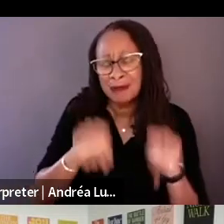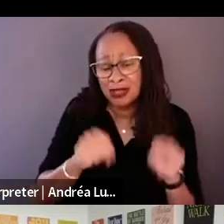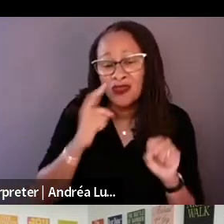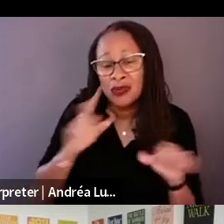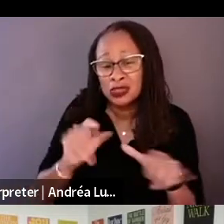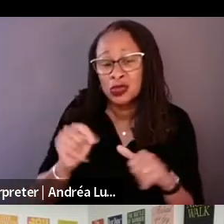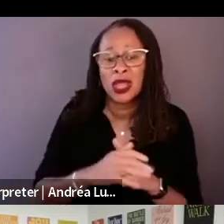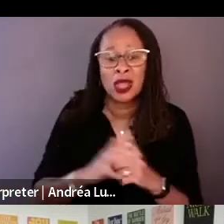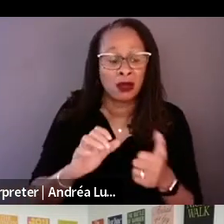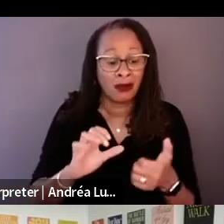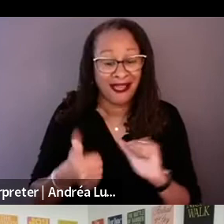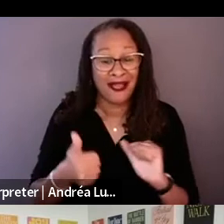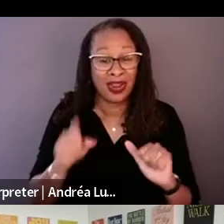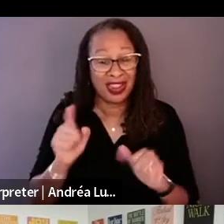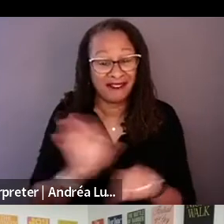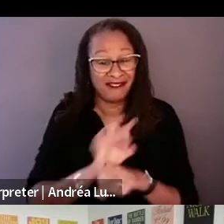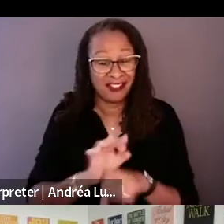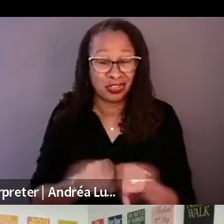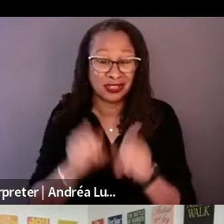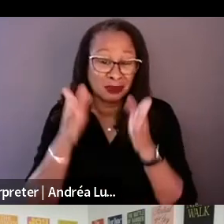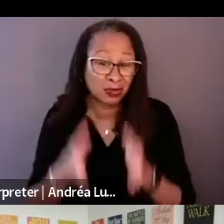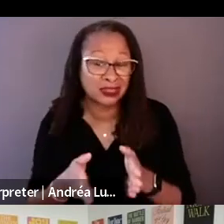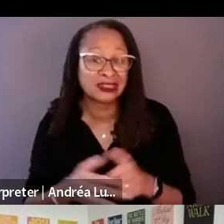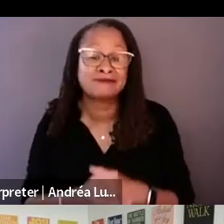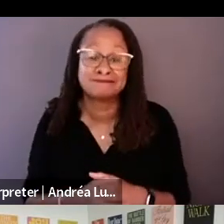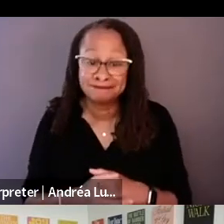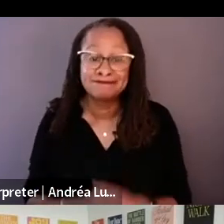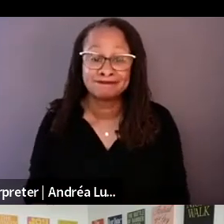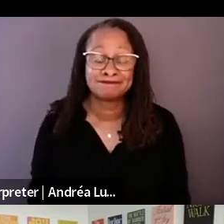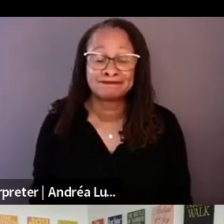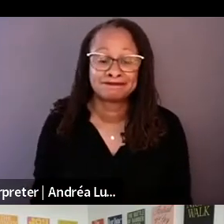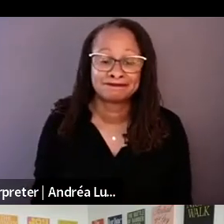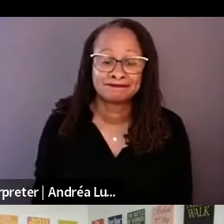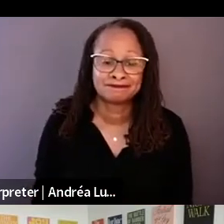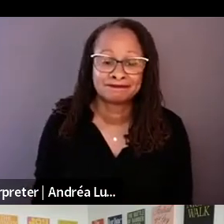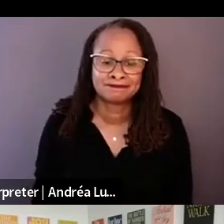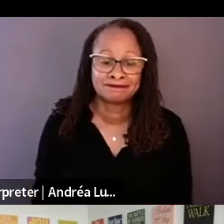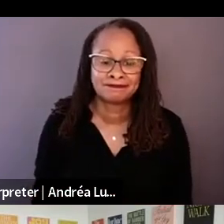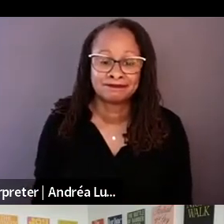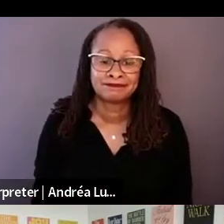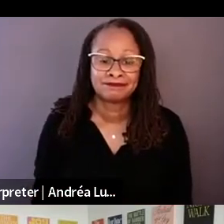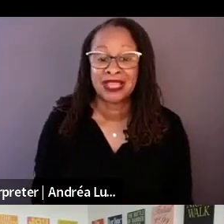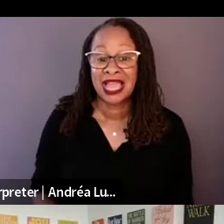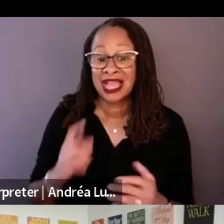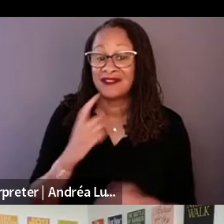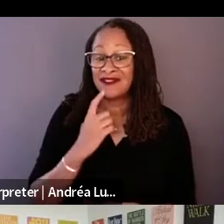say that I was scared. I was like I don't know what the movie is about. I was a fiction film.